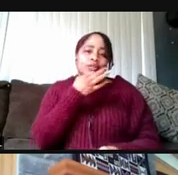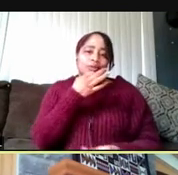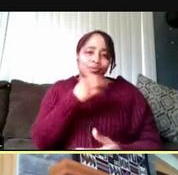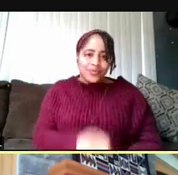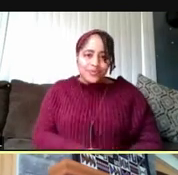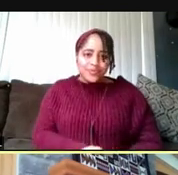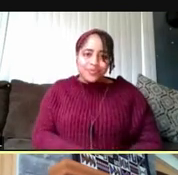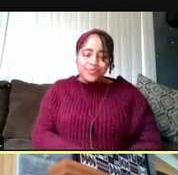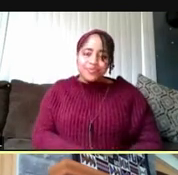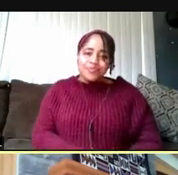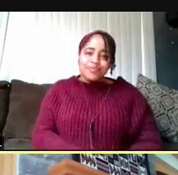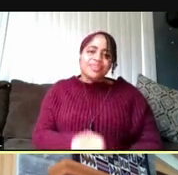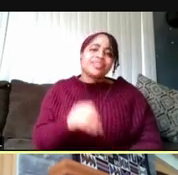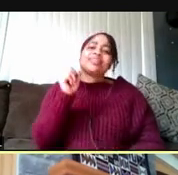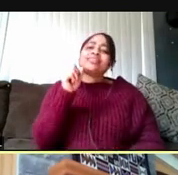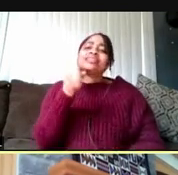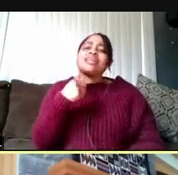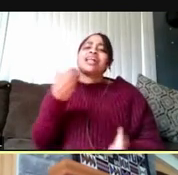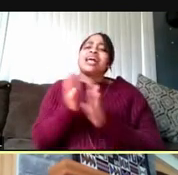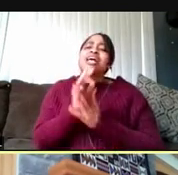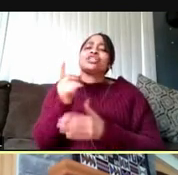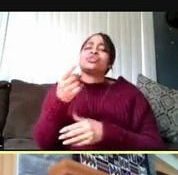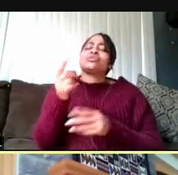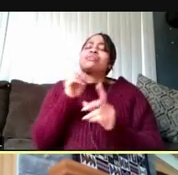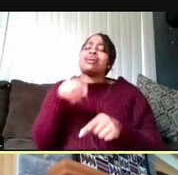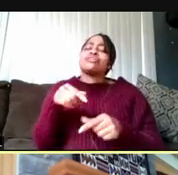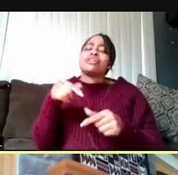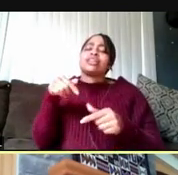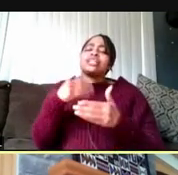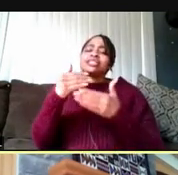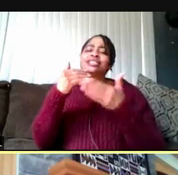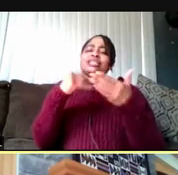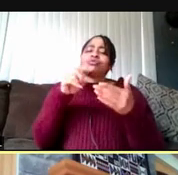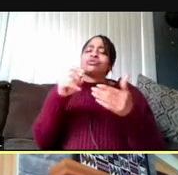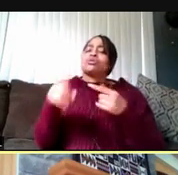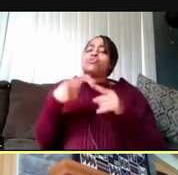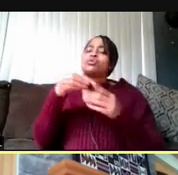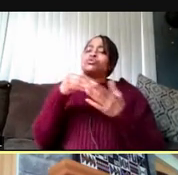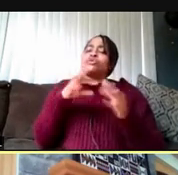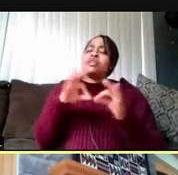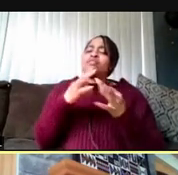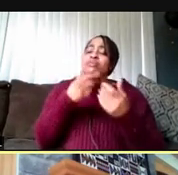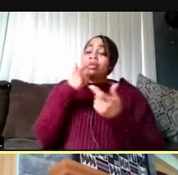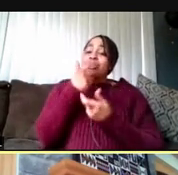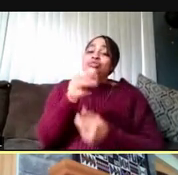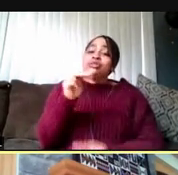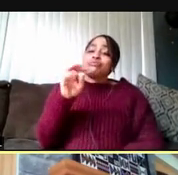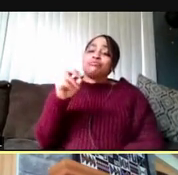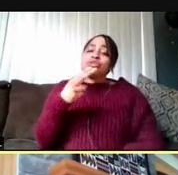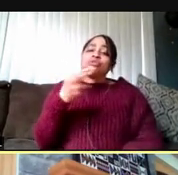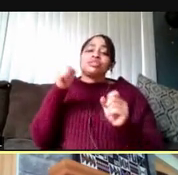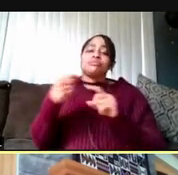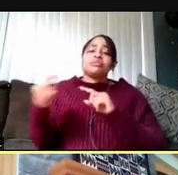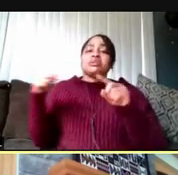Okay, I'll ask you to weigh in on the next question too is, "When will students and families interested in Michigan be able to visit campus?"